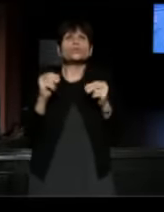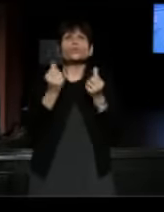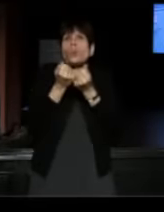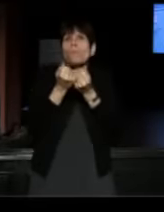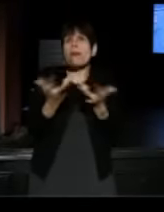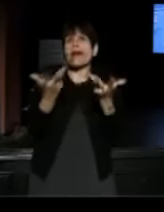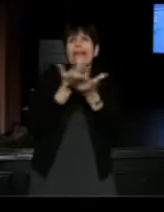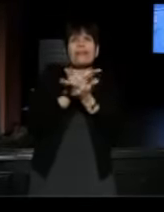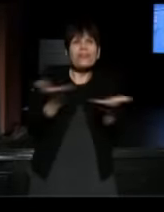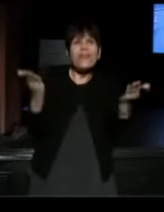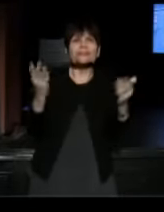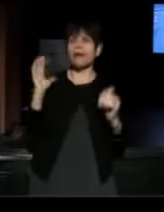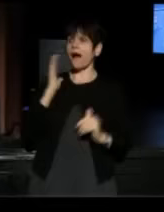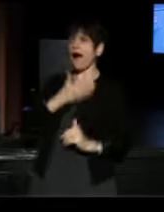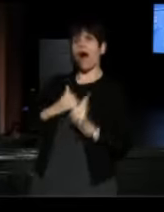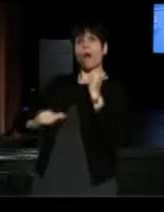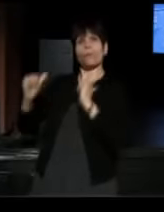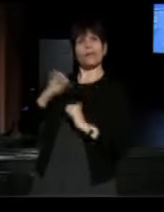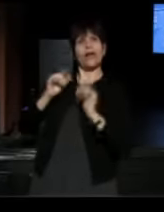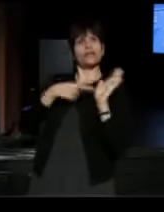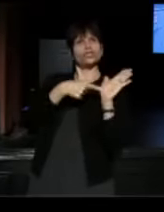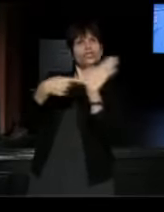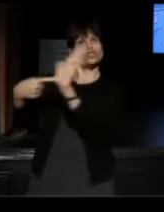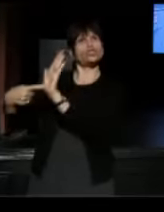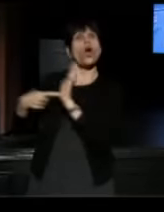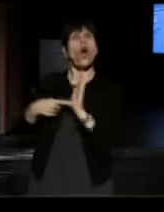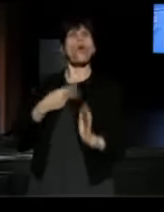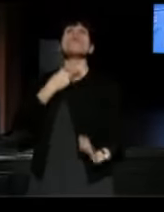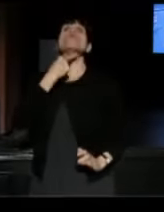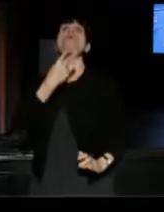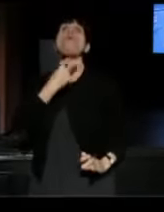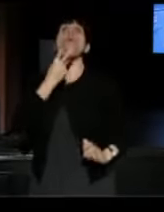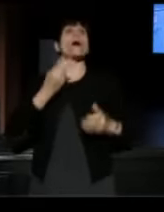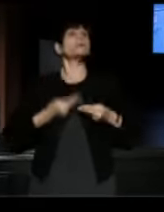Our play gave voice to those who were...